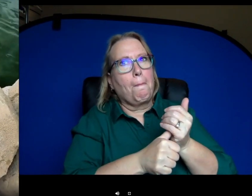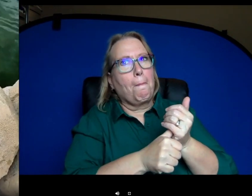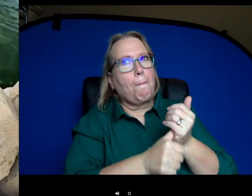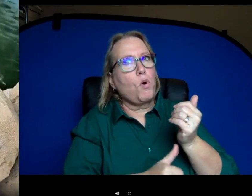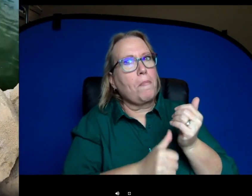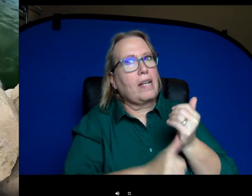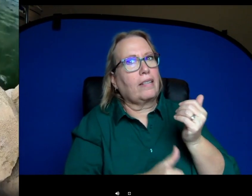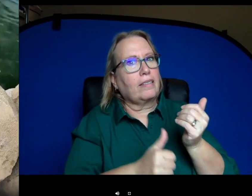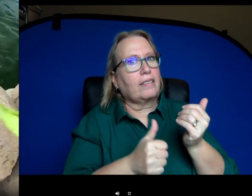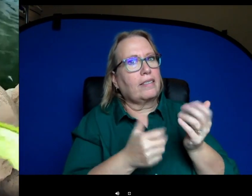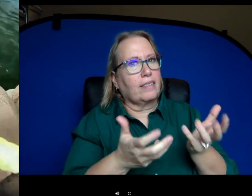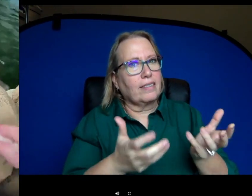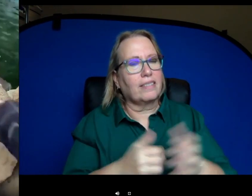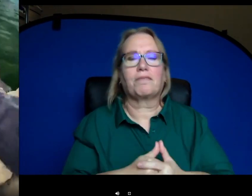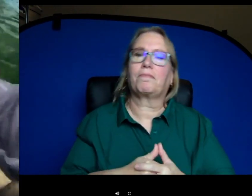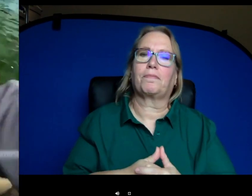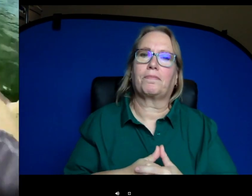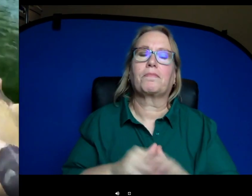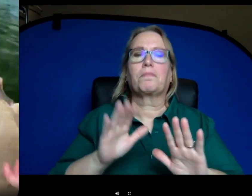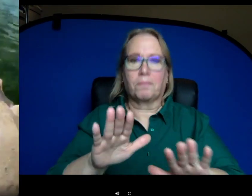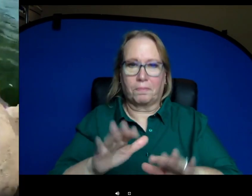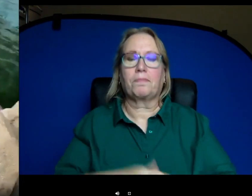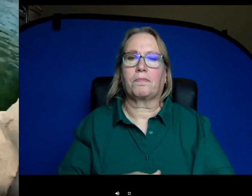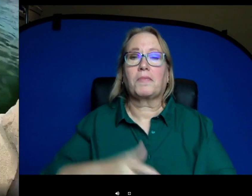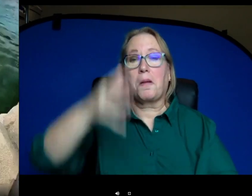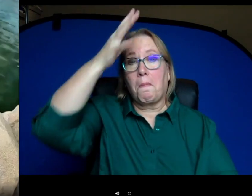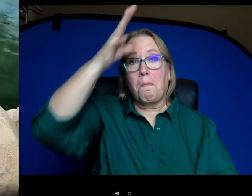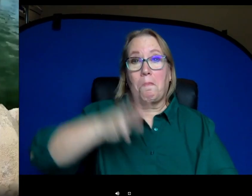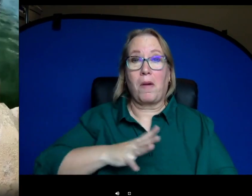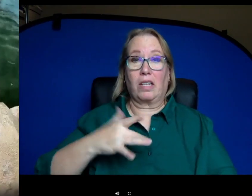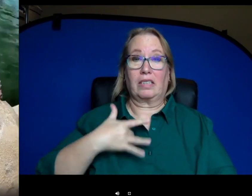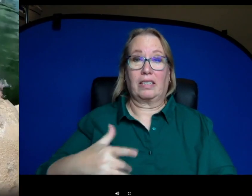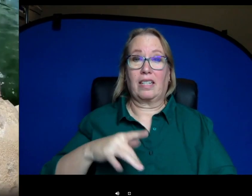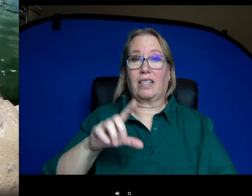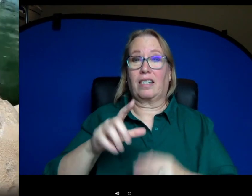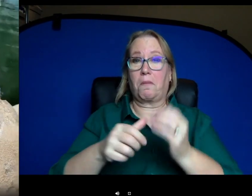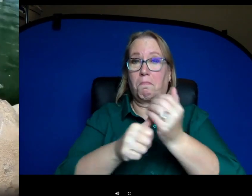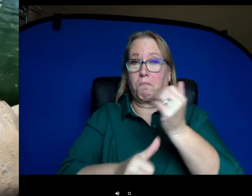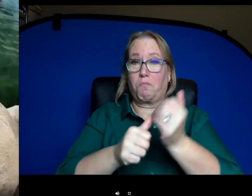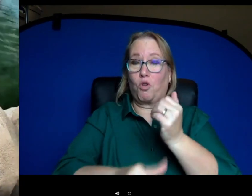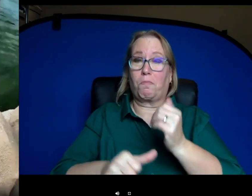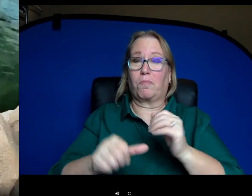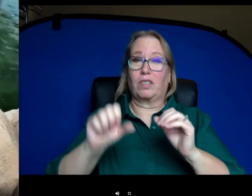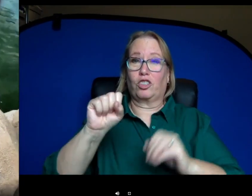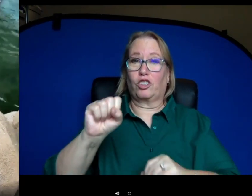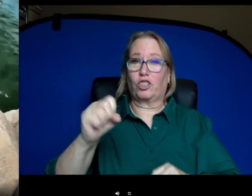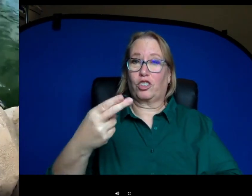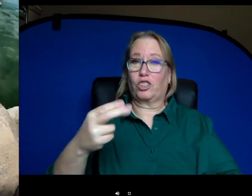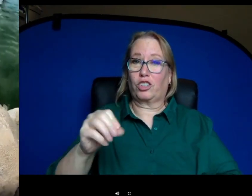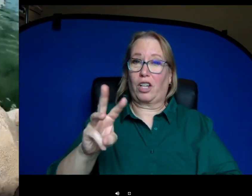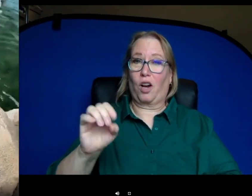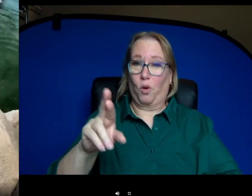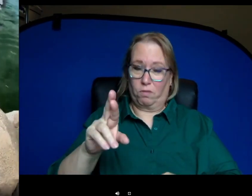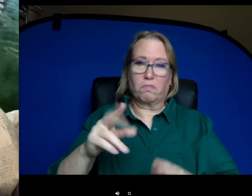So the males actually do what's called dung showering. I mentioned that they're really territorial it's one of the reasons